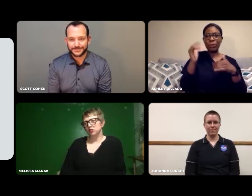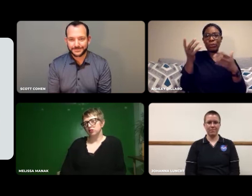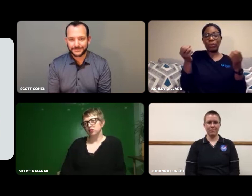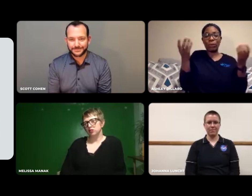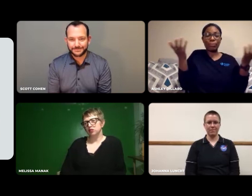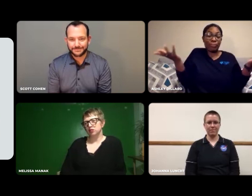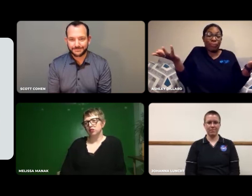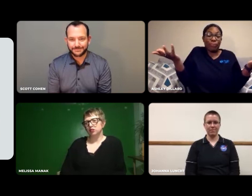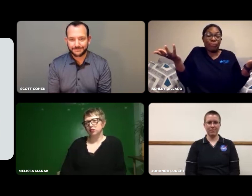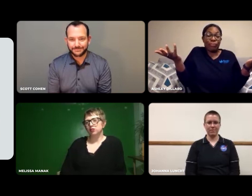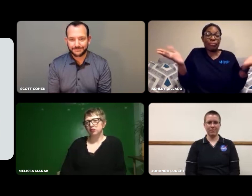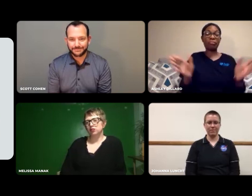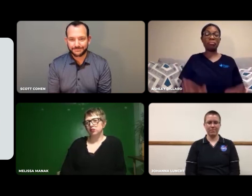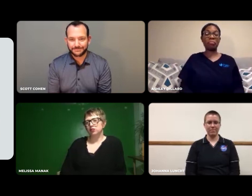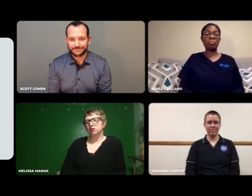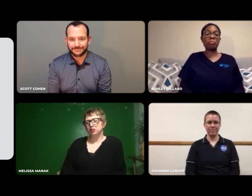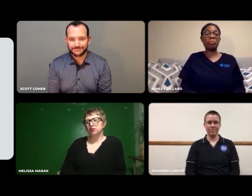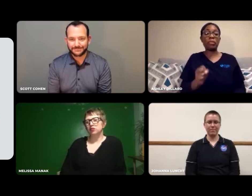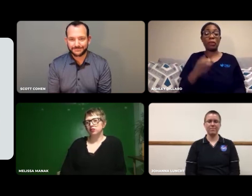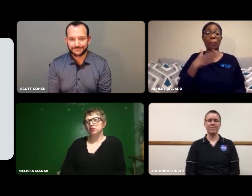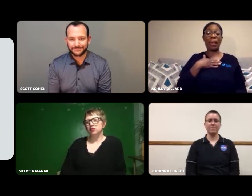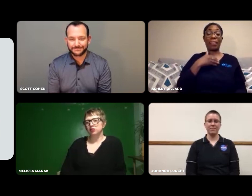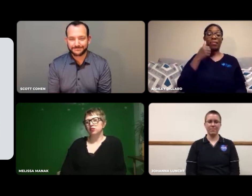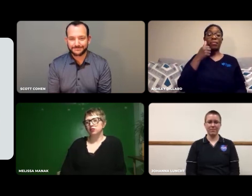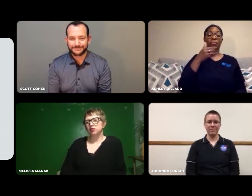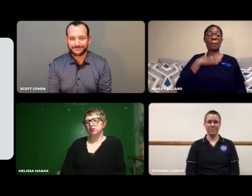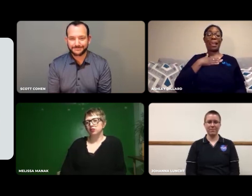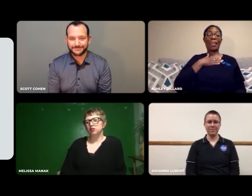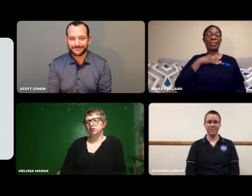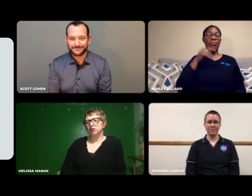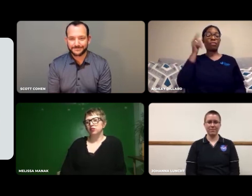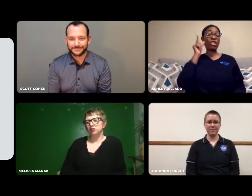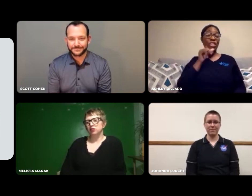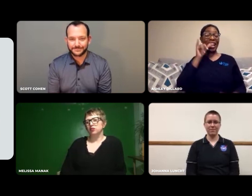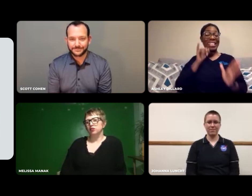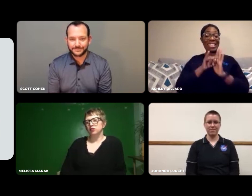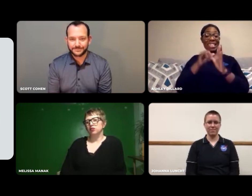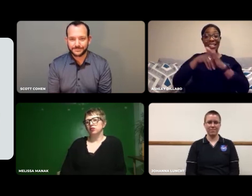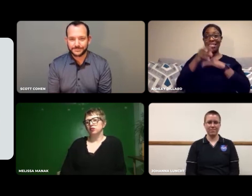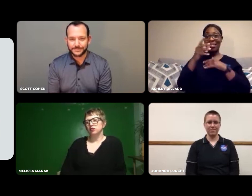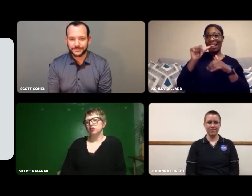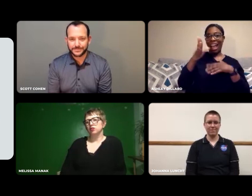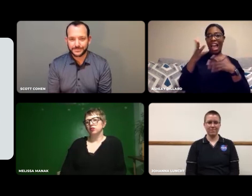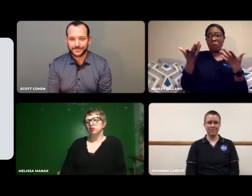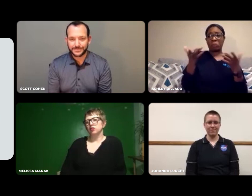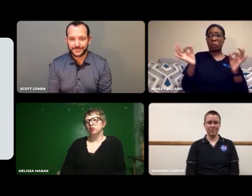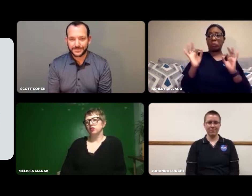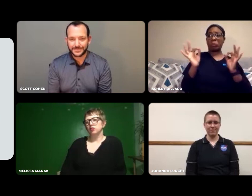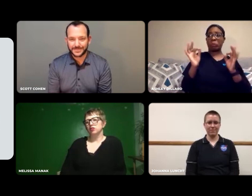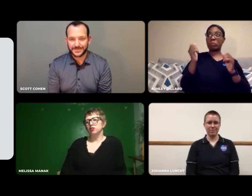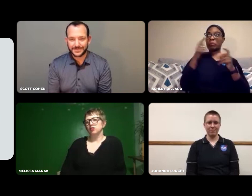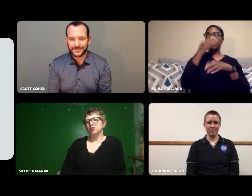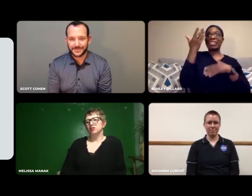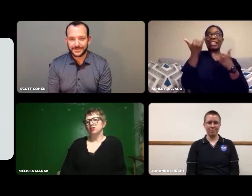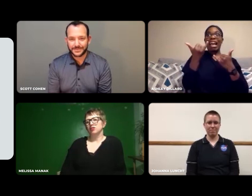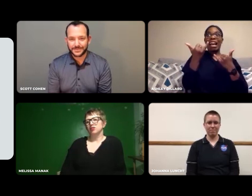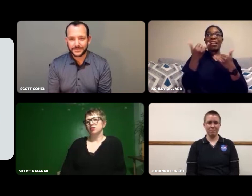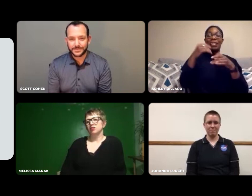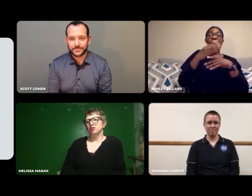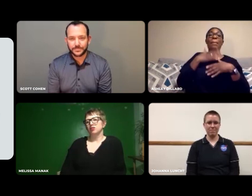men can work in a lab, so can women. My gender identity has no place within the lab.